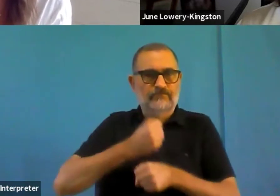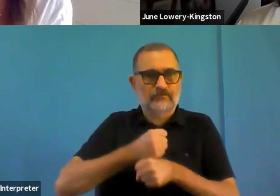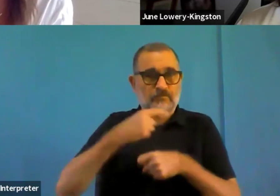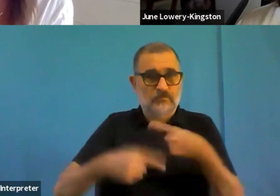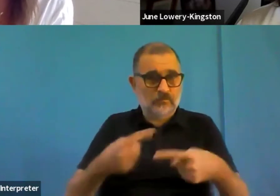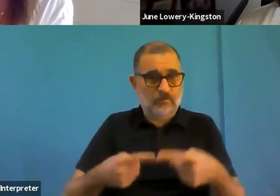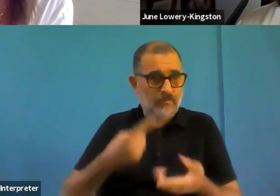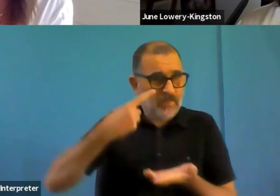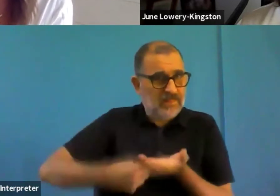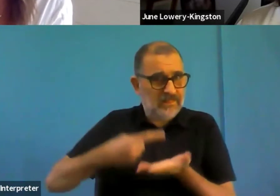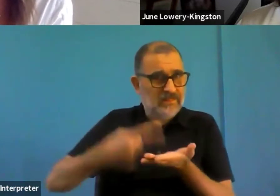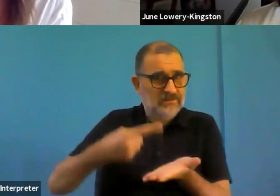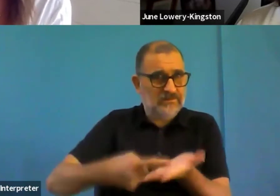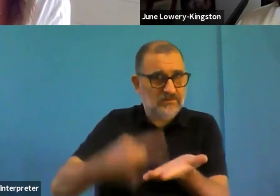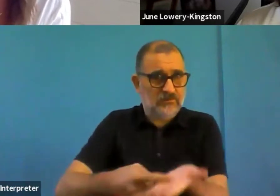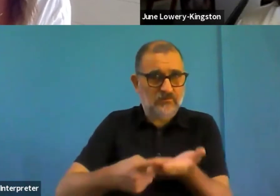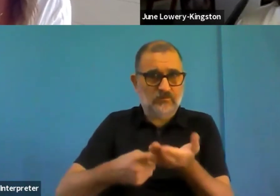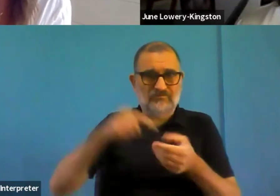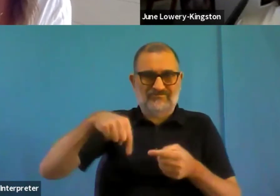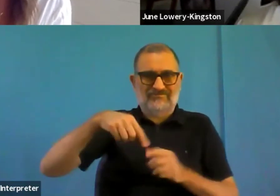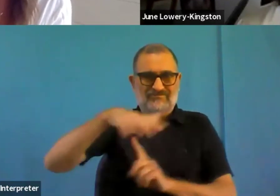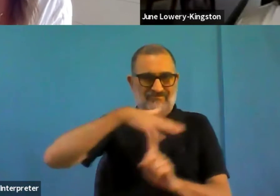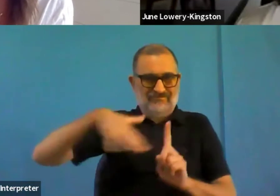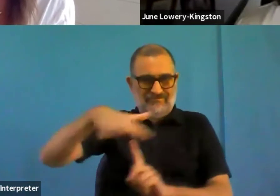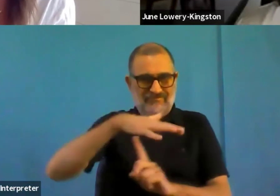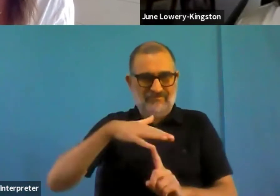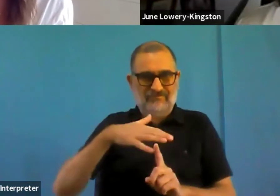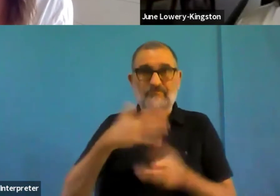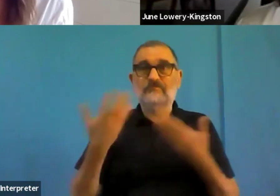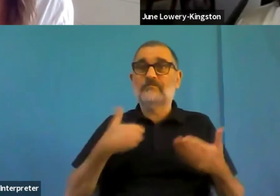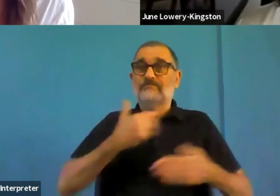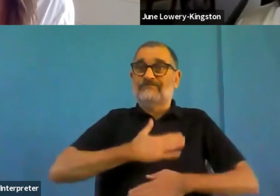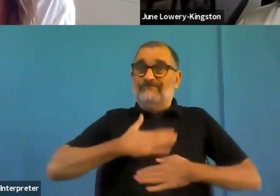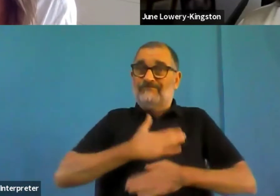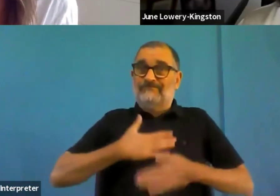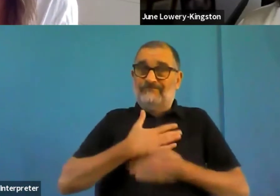And thank you very much again for taking time to be here. I know you have a absolutely crazy schedule.